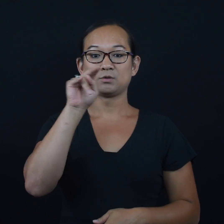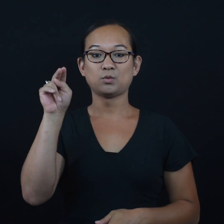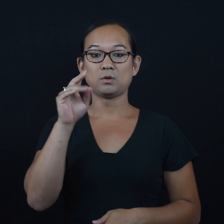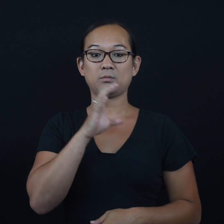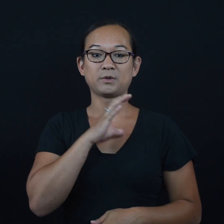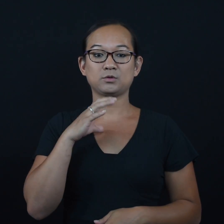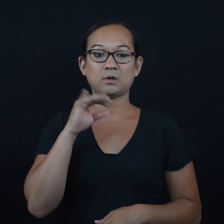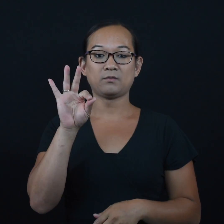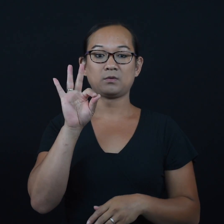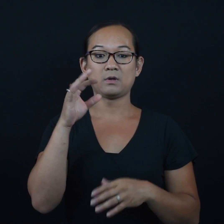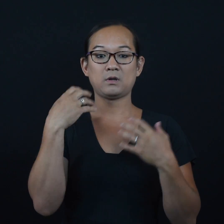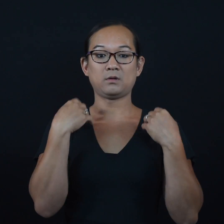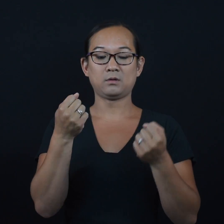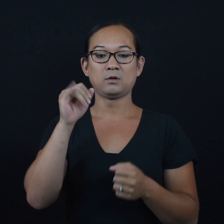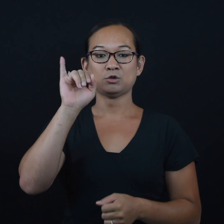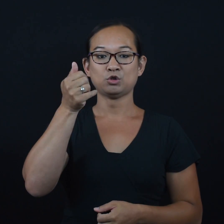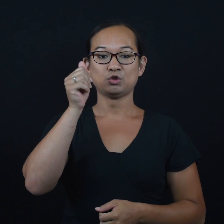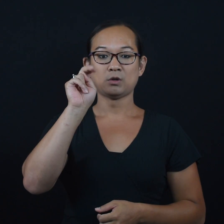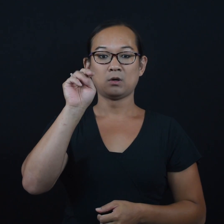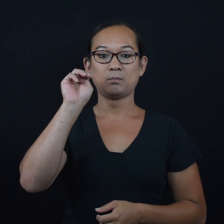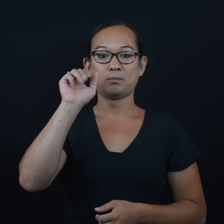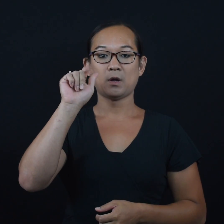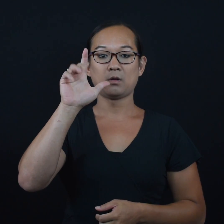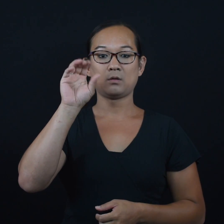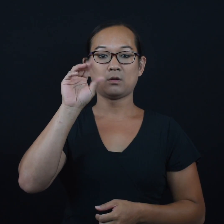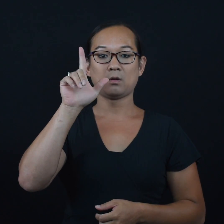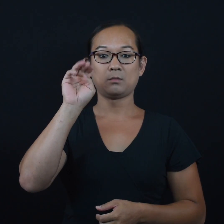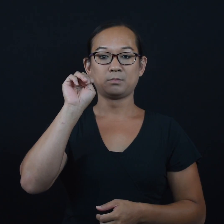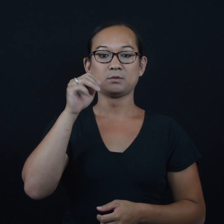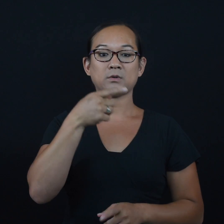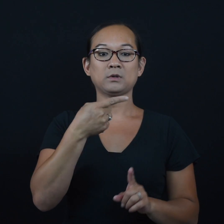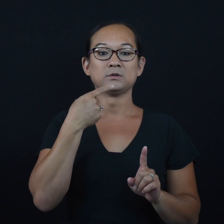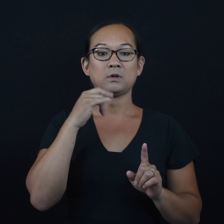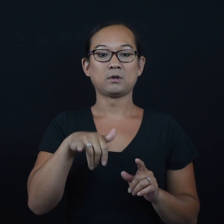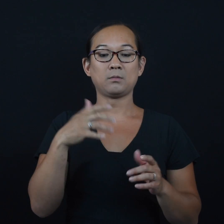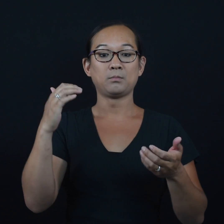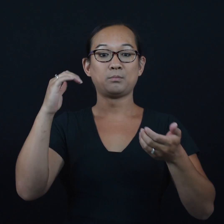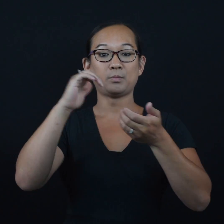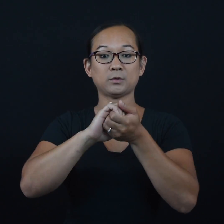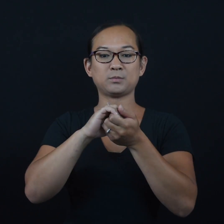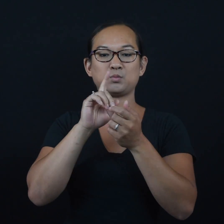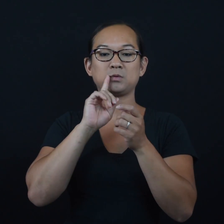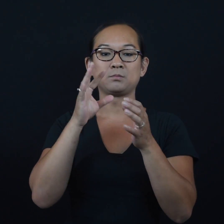Minnesota Commissioner of Health Jan Malcolm said partnerships were key to ensuring the